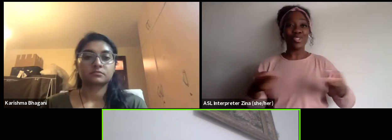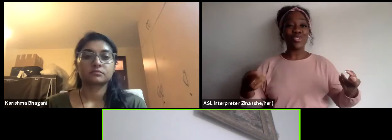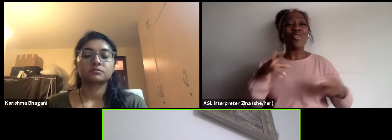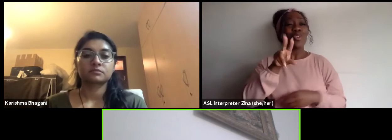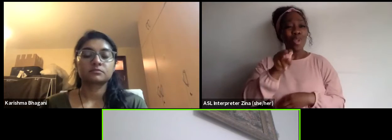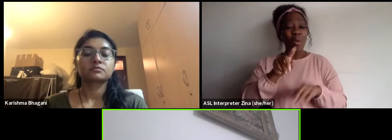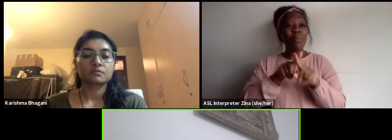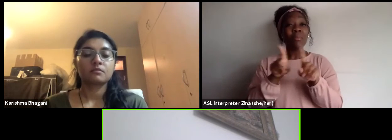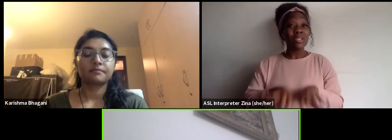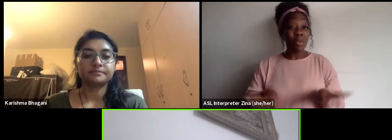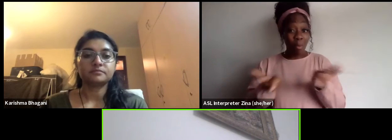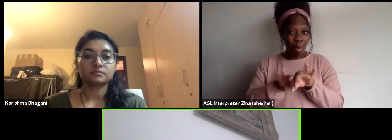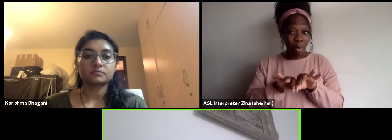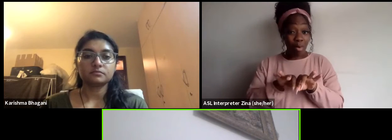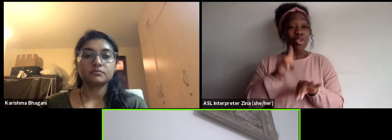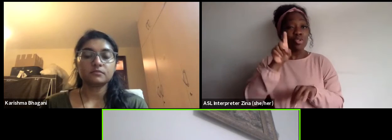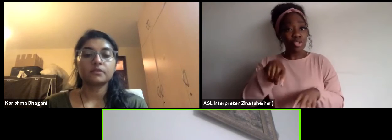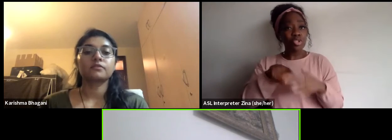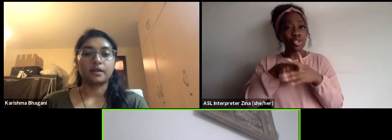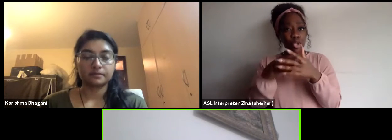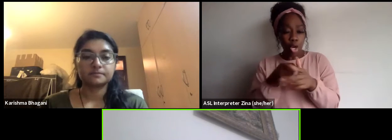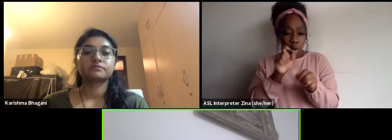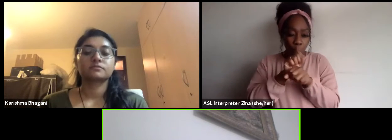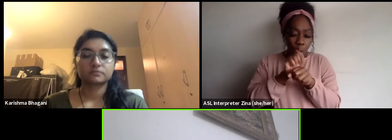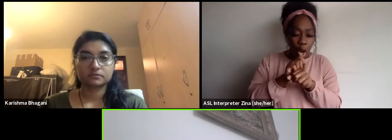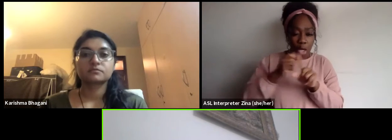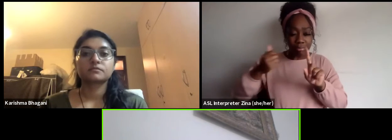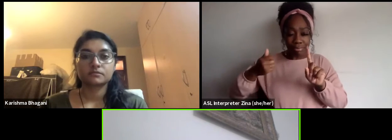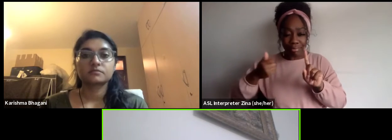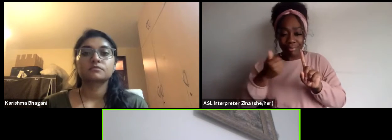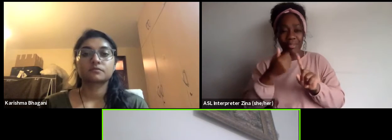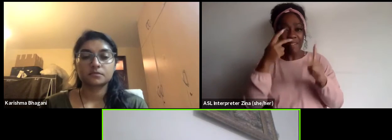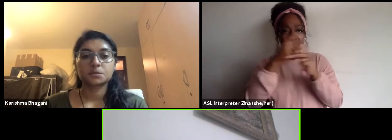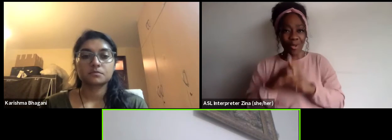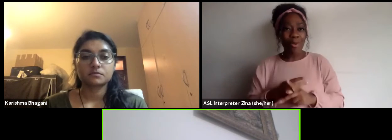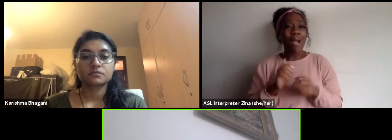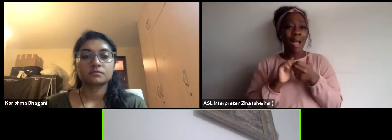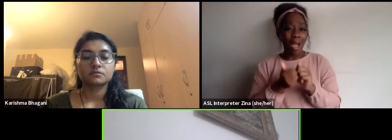towards that, that okay if the year one you are dependent